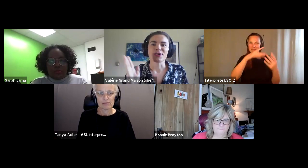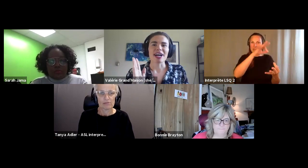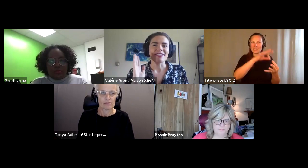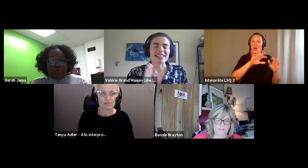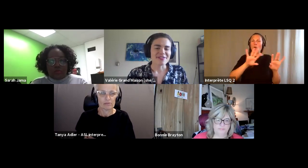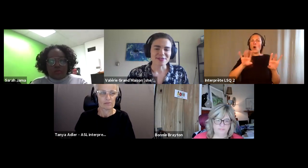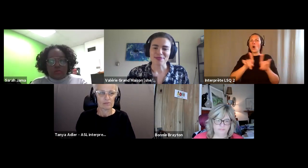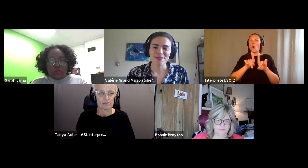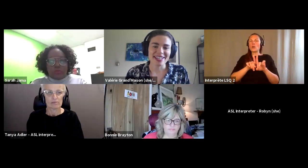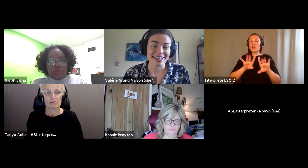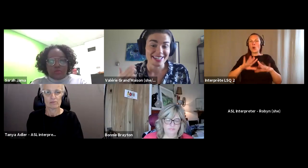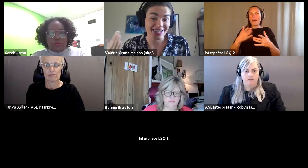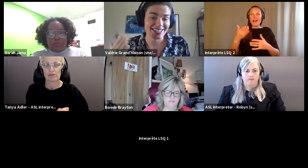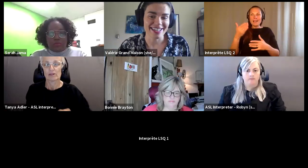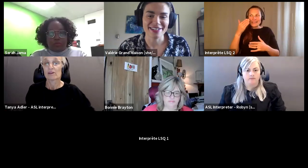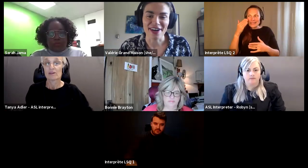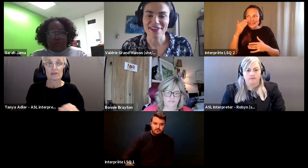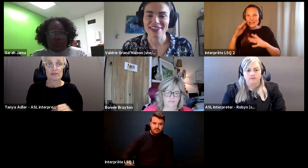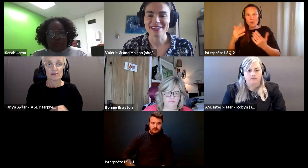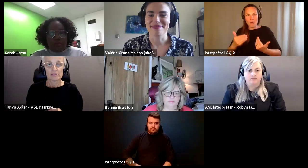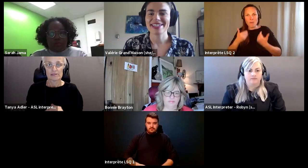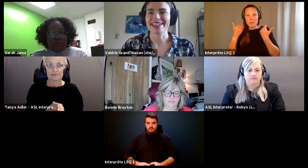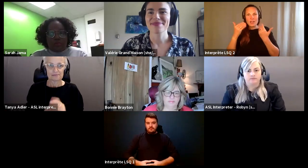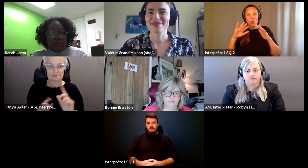Valérie Grand’Maison (she/elle): So, even from the beginning in 1985 at that meeting.